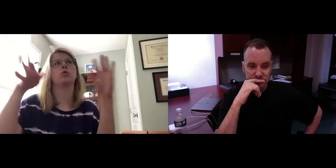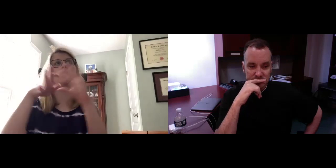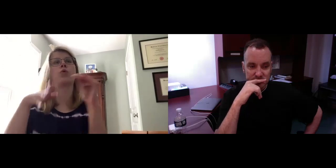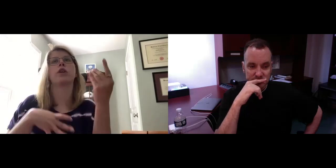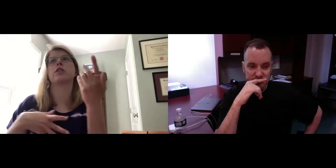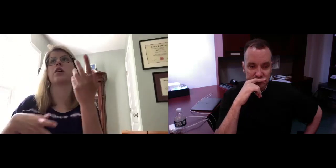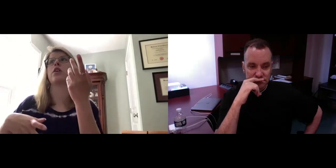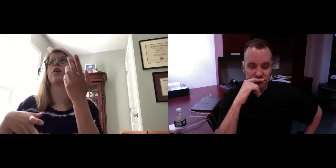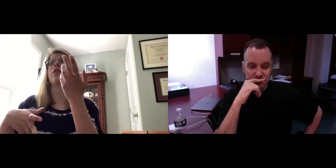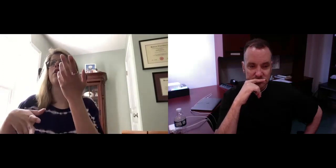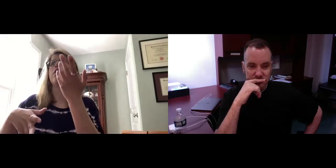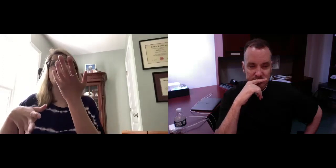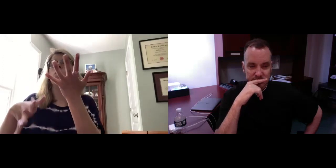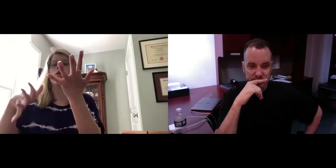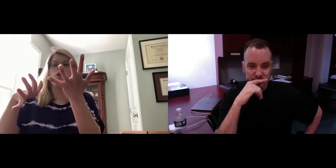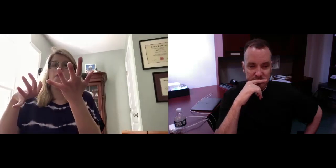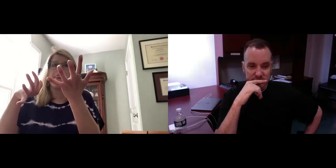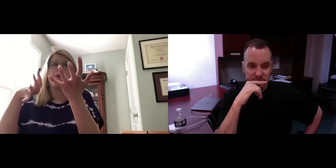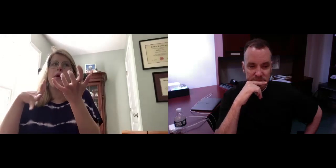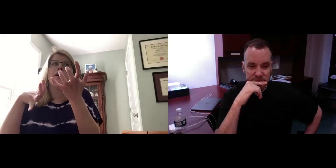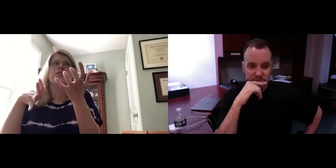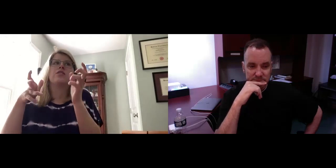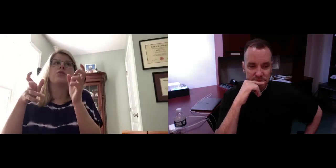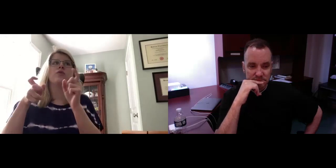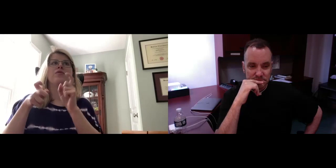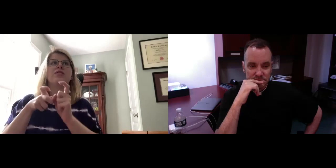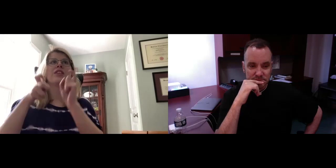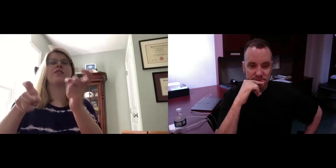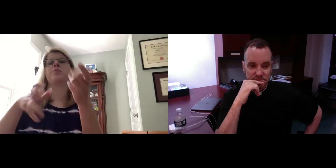take the time to hear the message of other people that they're sharing with